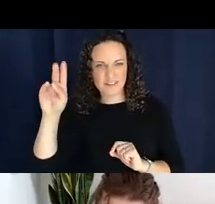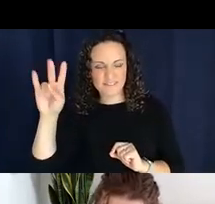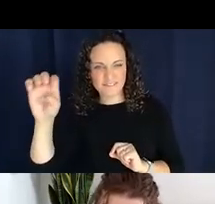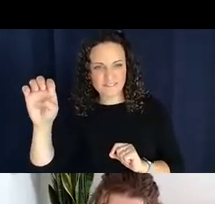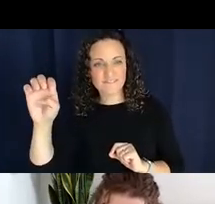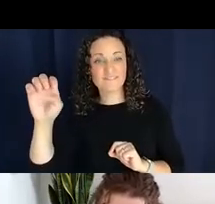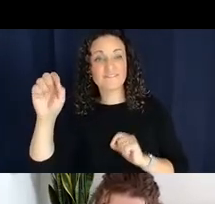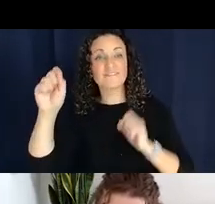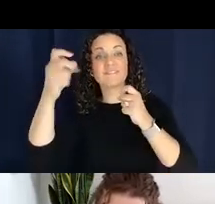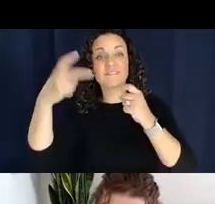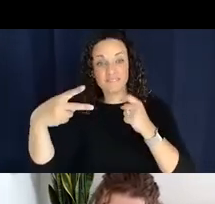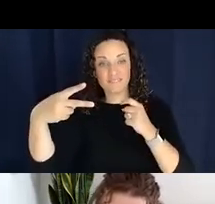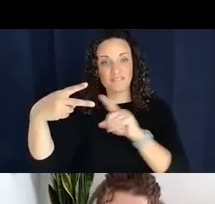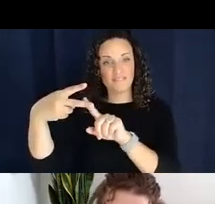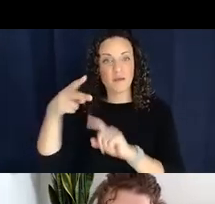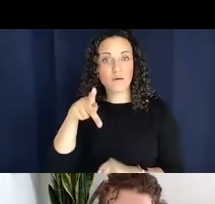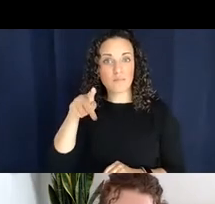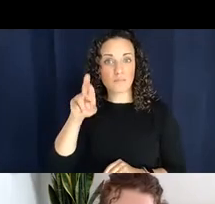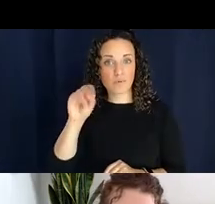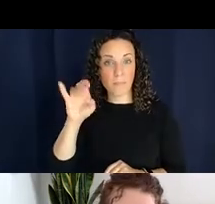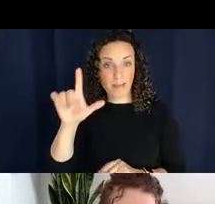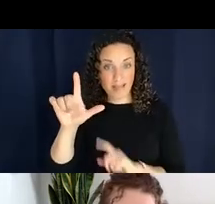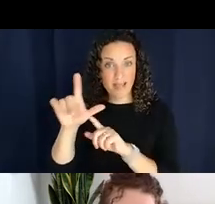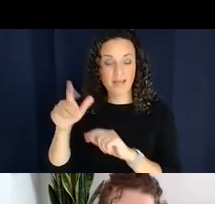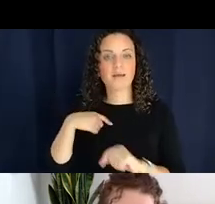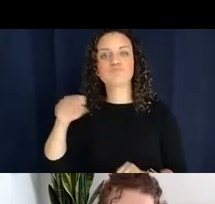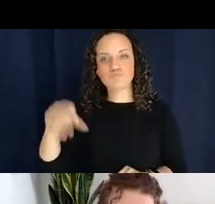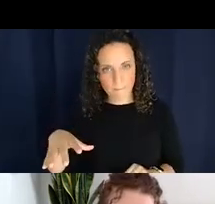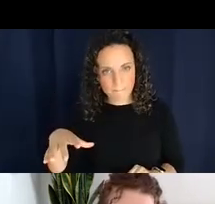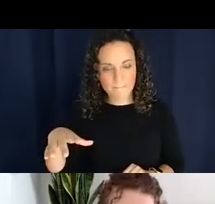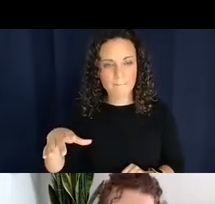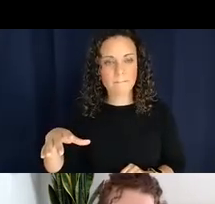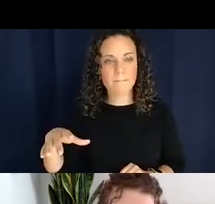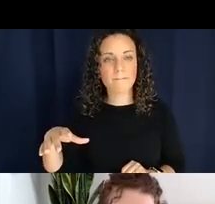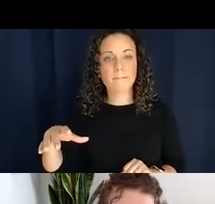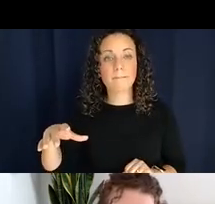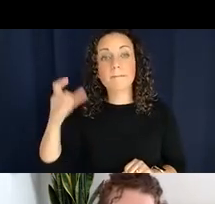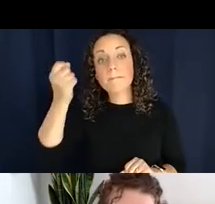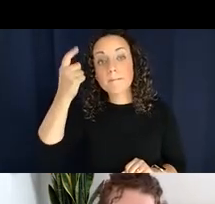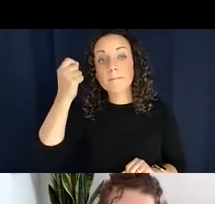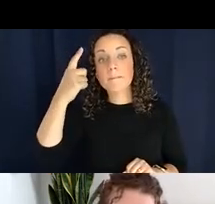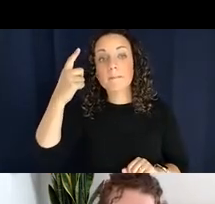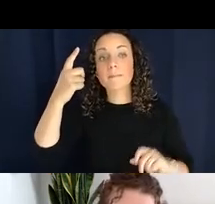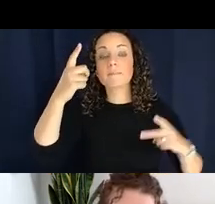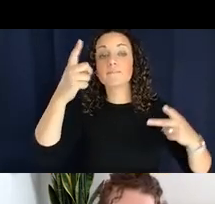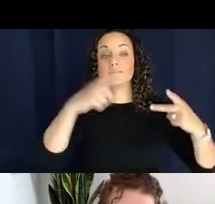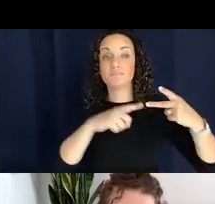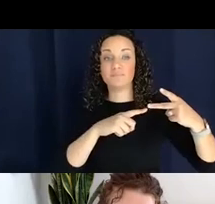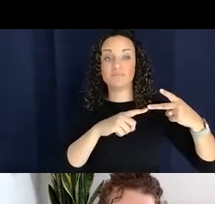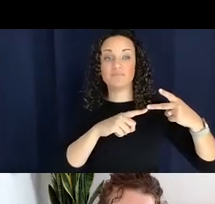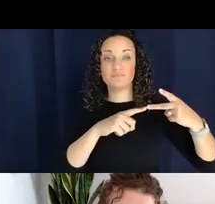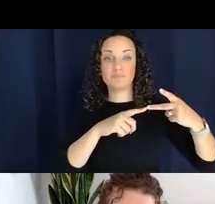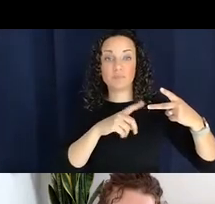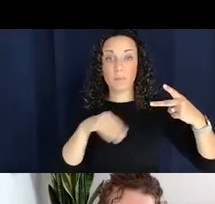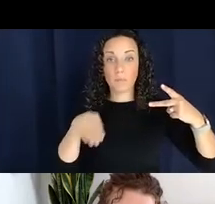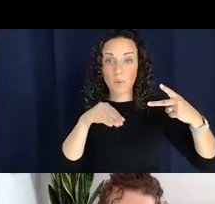also a transitive so I’m dropping it. And then for motion constructions that are intransitive,